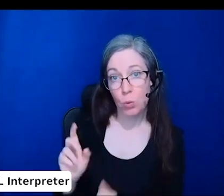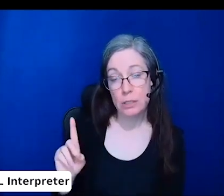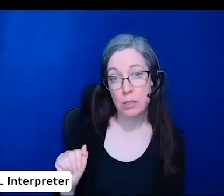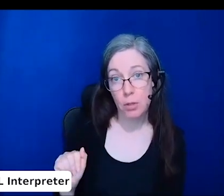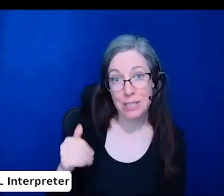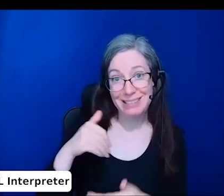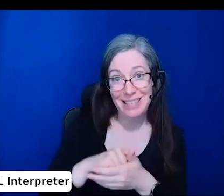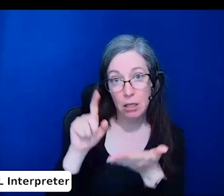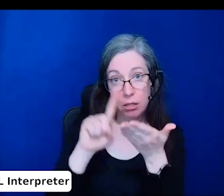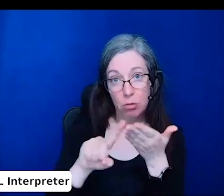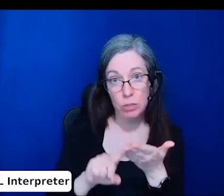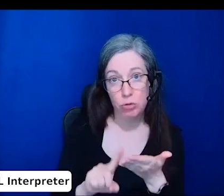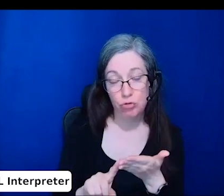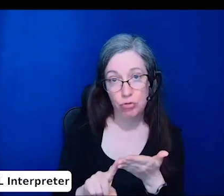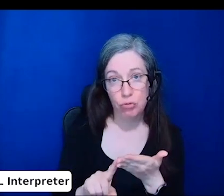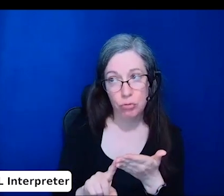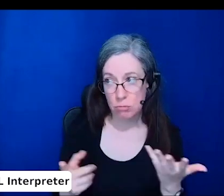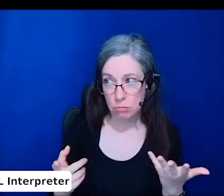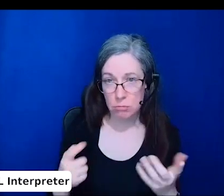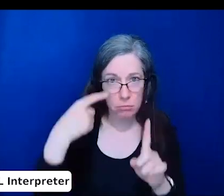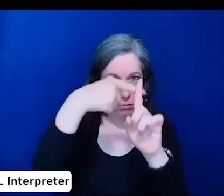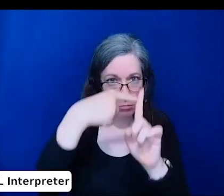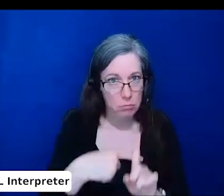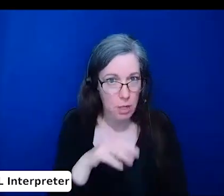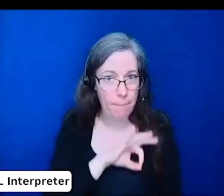there's a benefit in terms of the research outcomes.